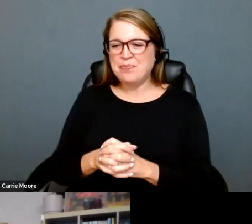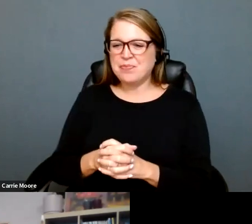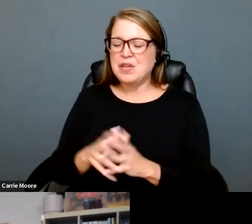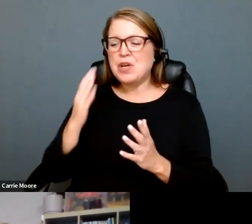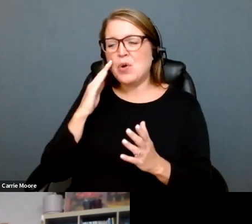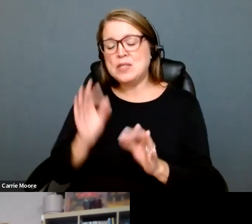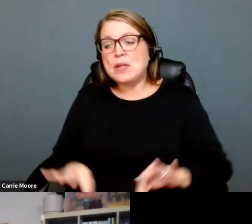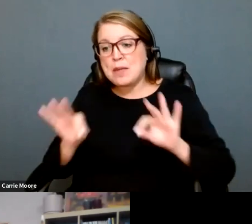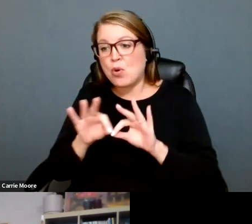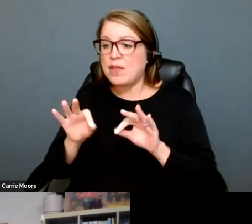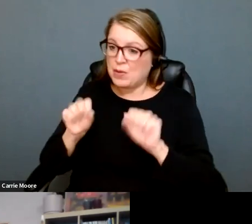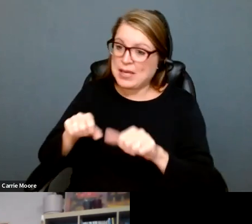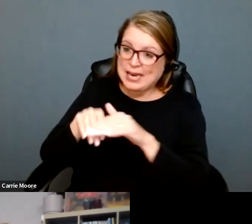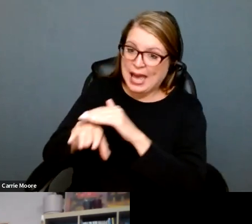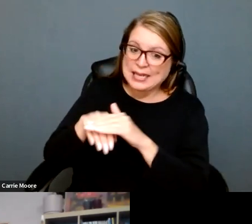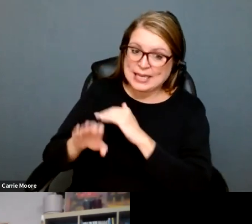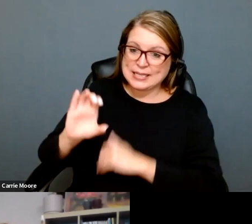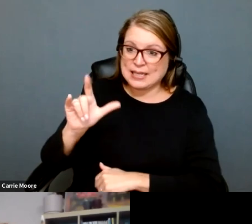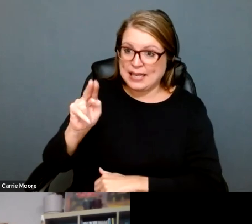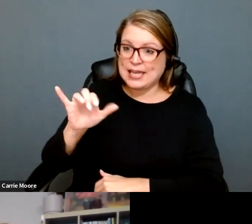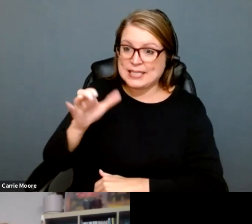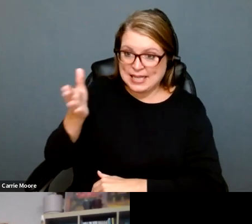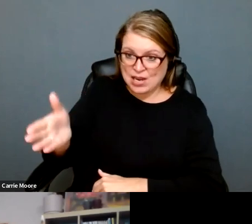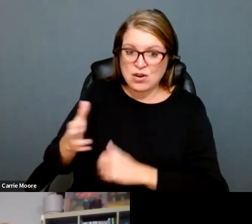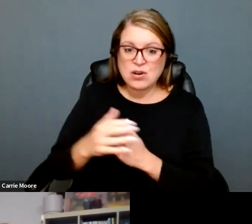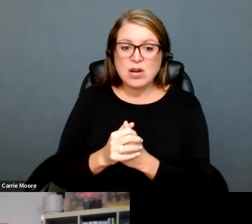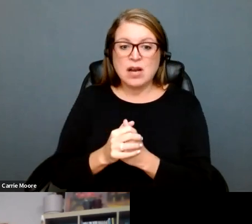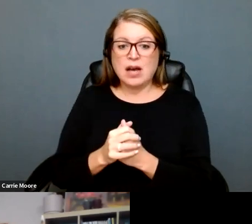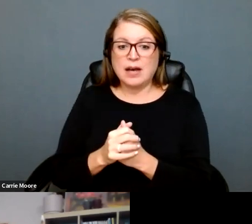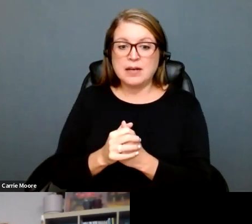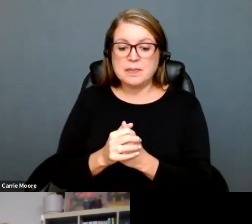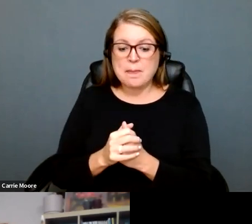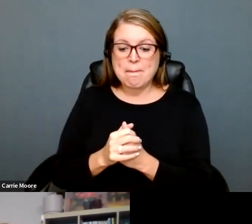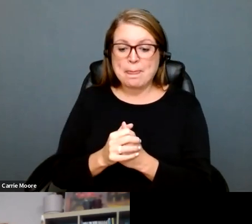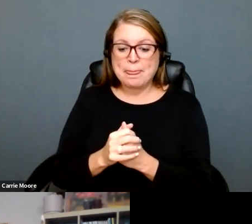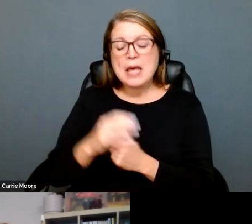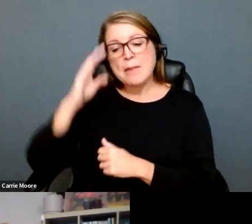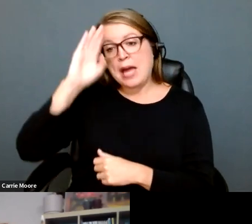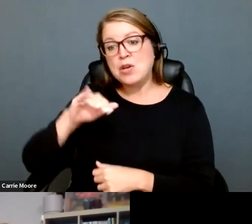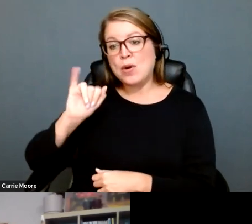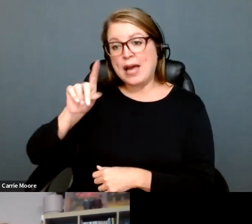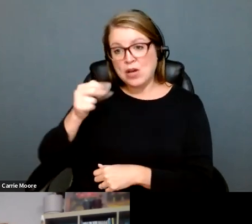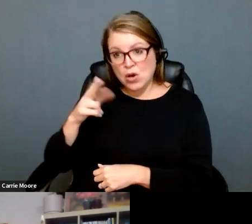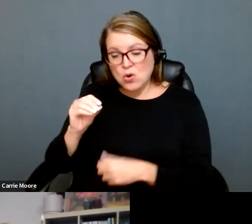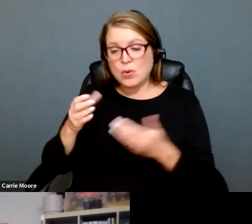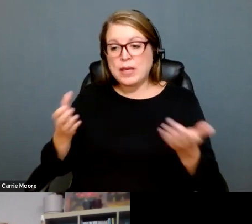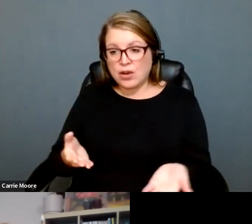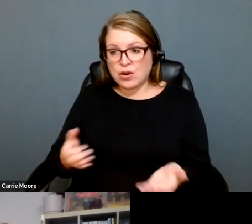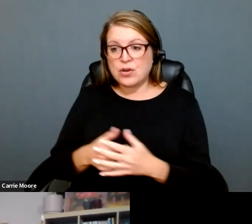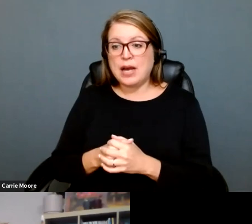open. I know that the clinic in Ontario, Oregon, has been struggling to get public